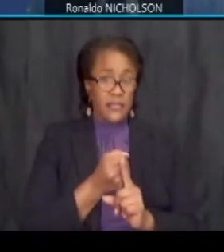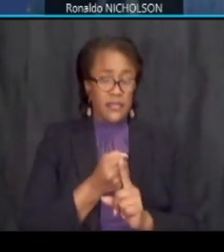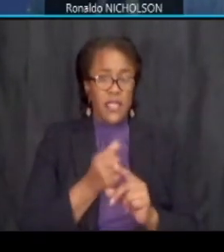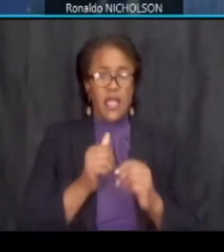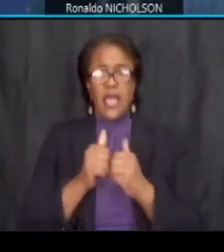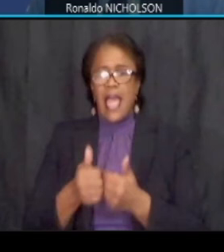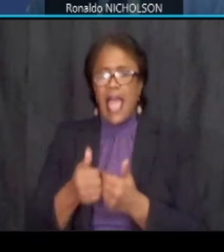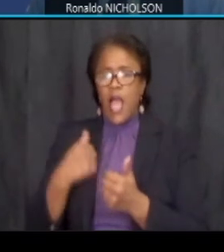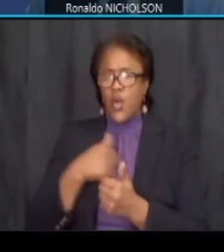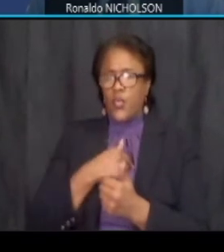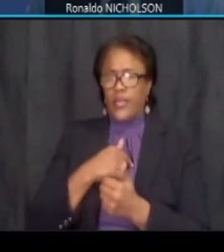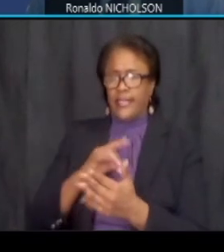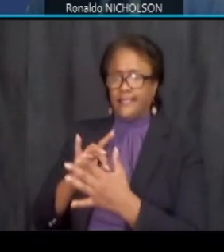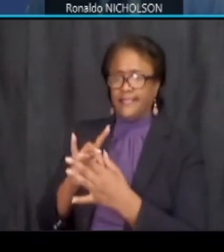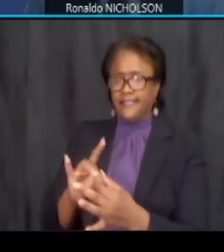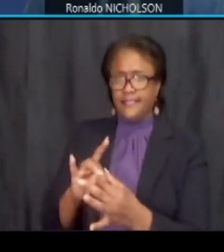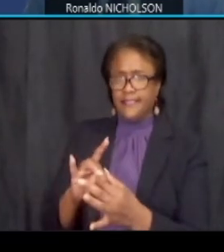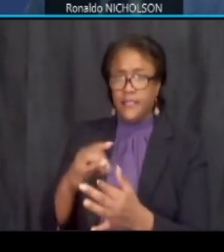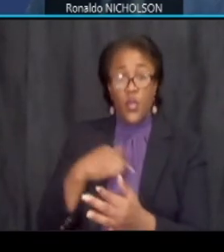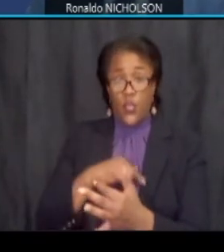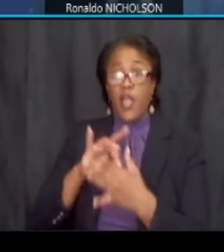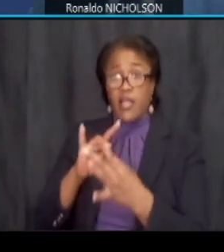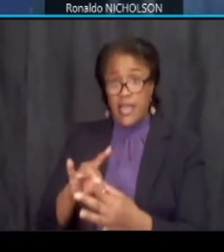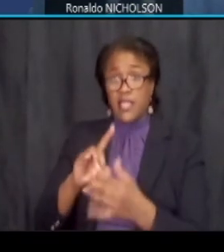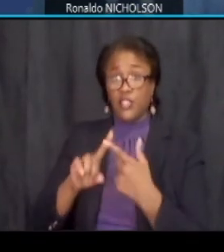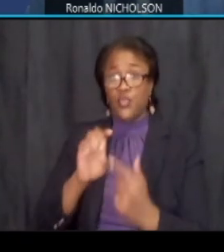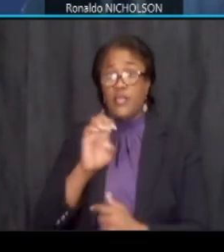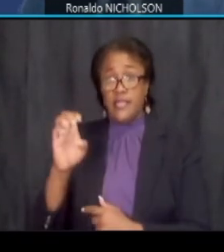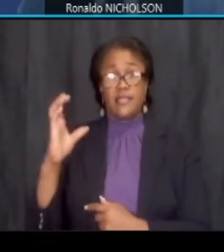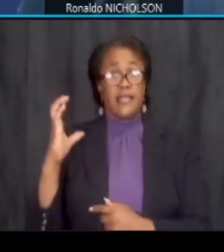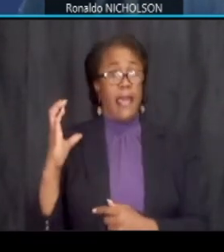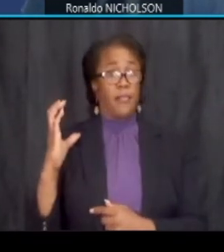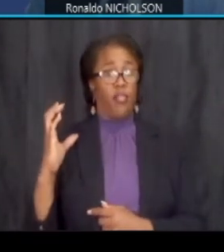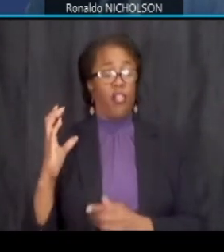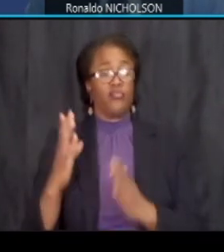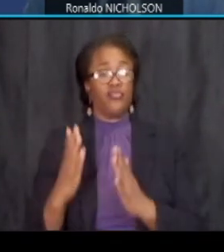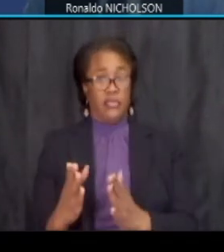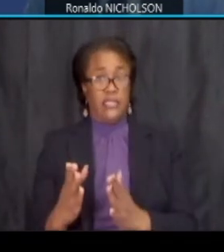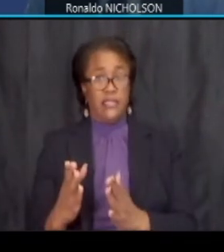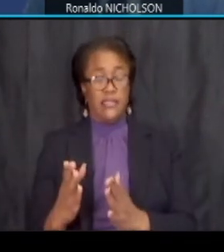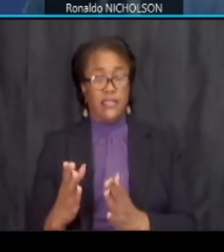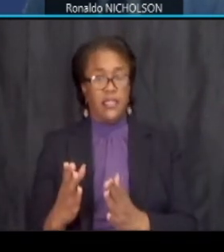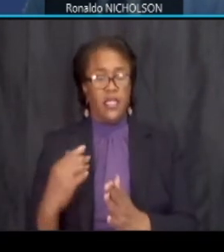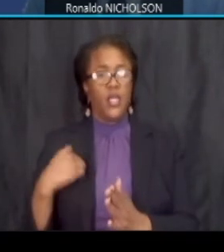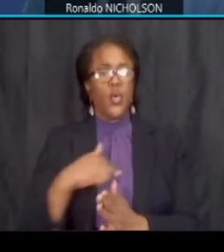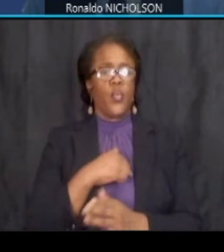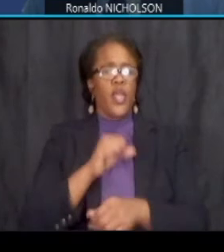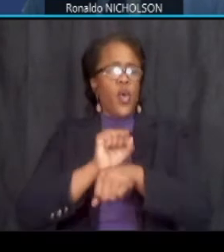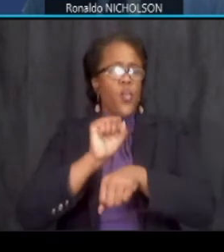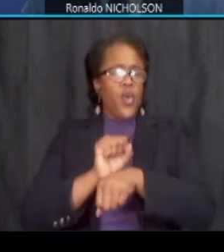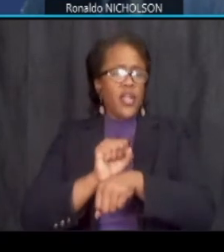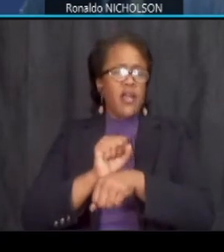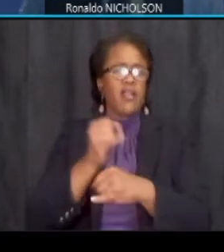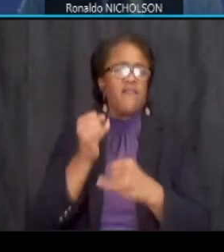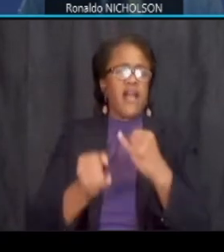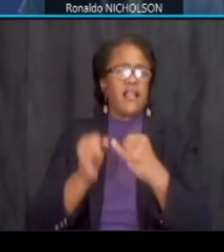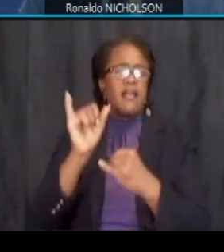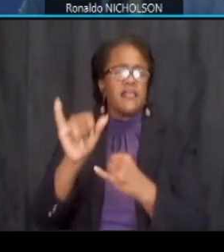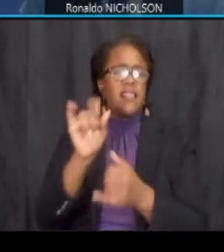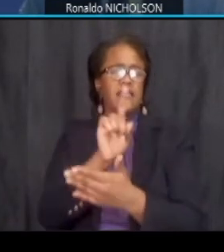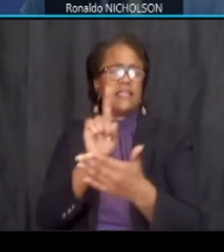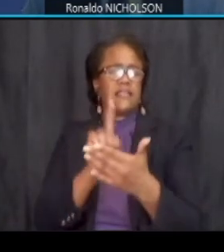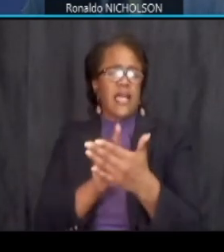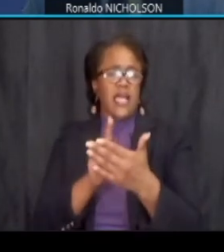it we are connecting to east capital street um we are working on finalizing that design as we as we